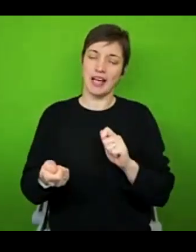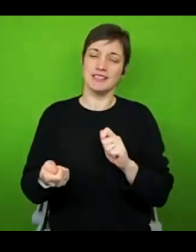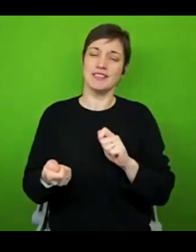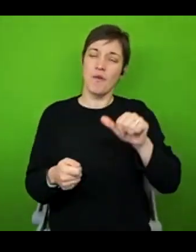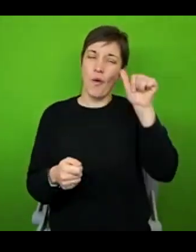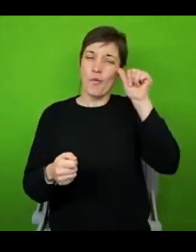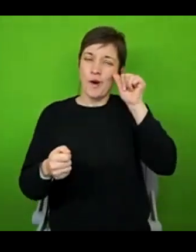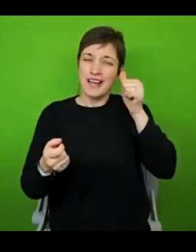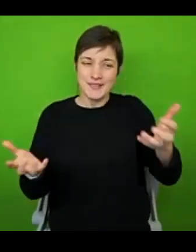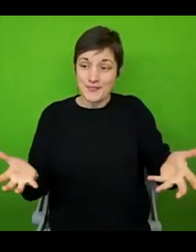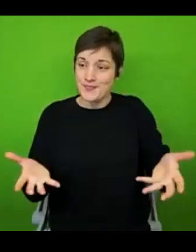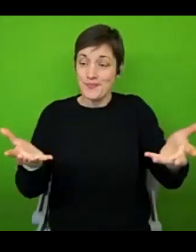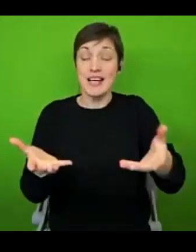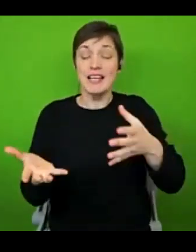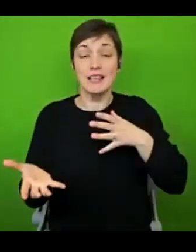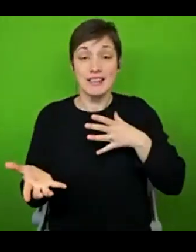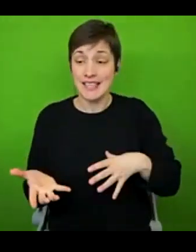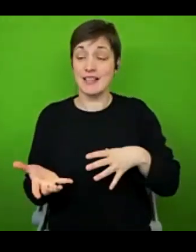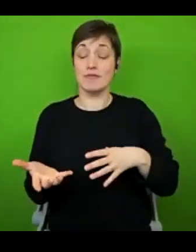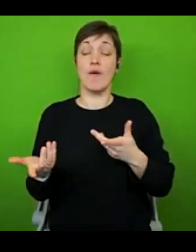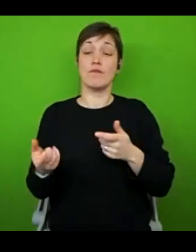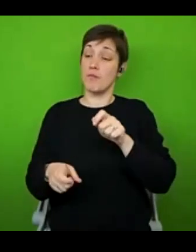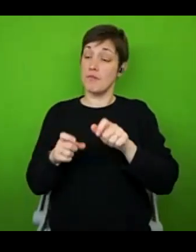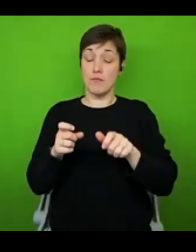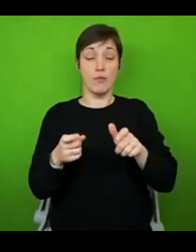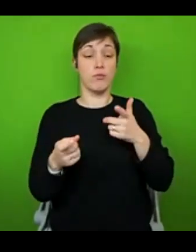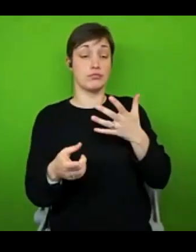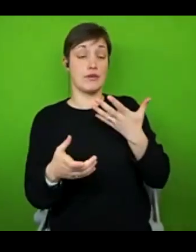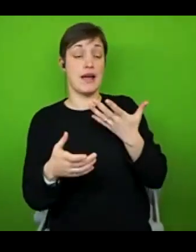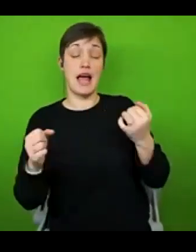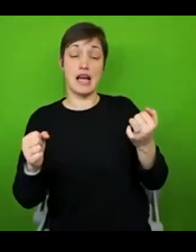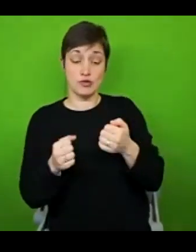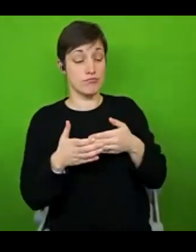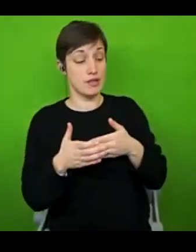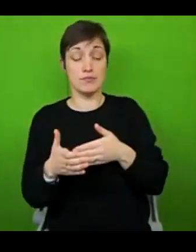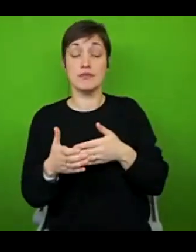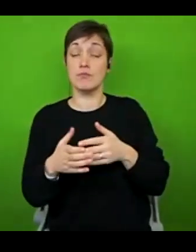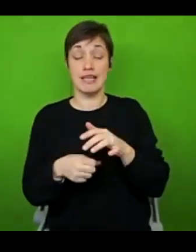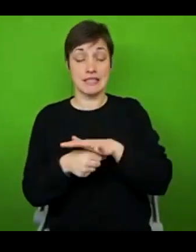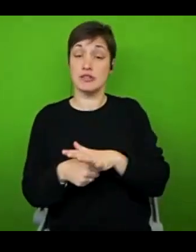lives of people with fatigue and energy limiting conditions. But while that is hopefully taking place today,